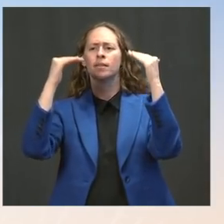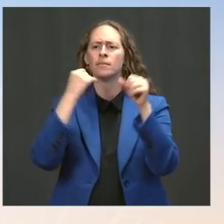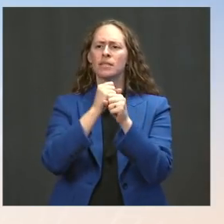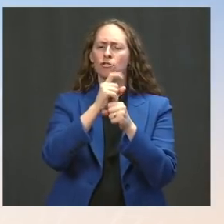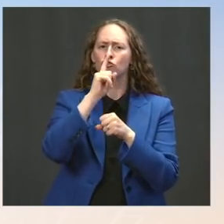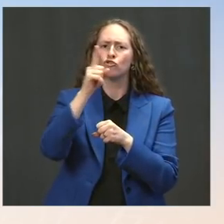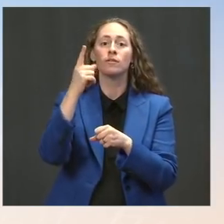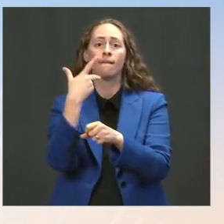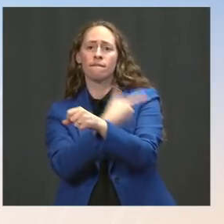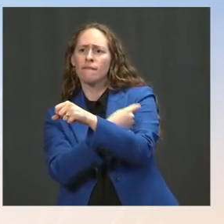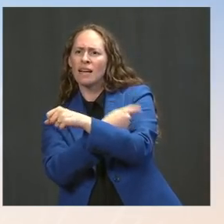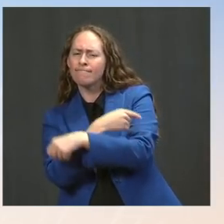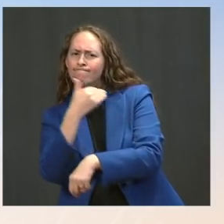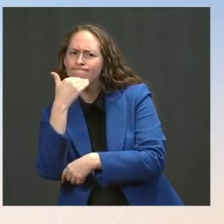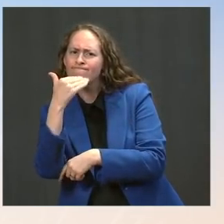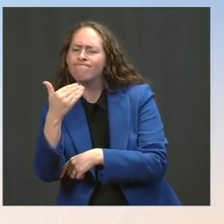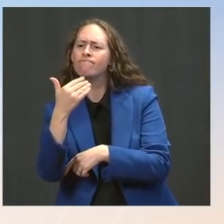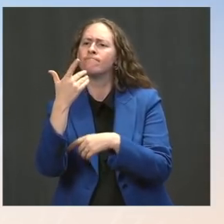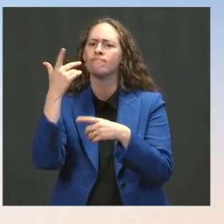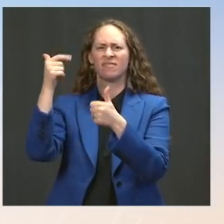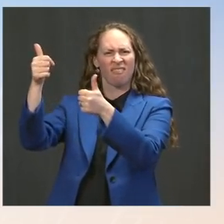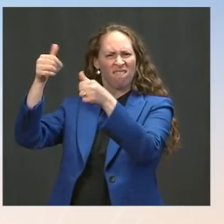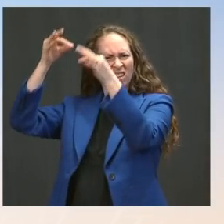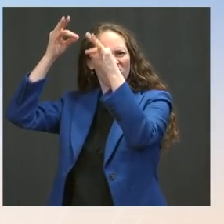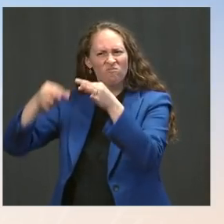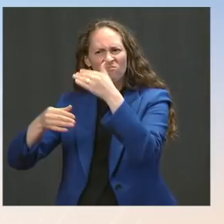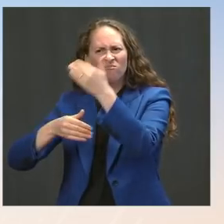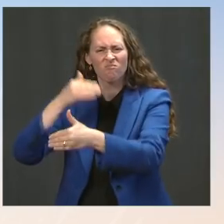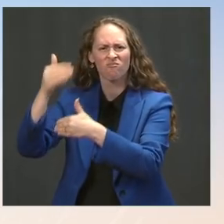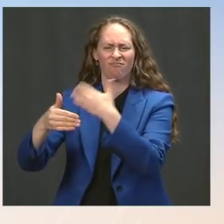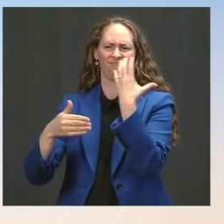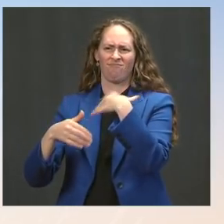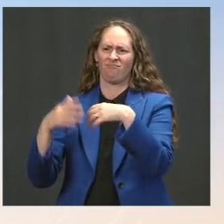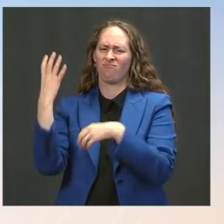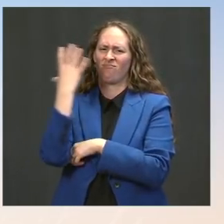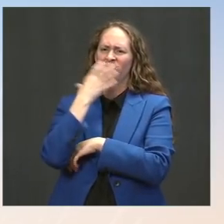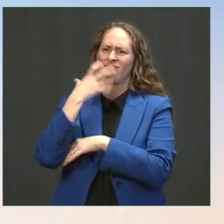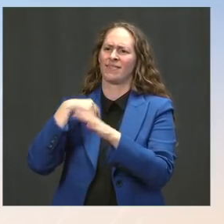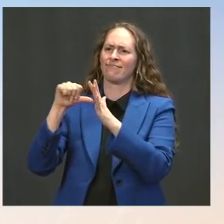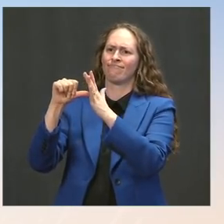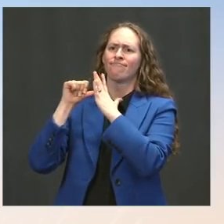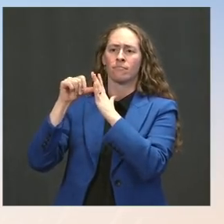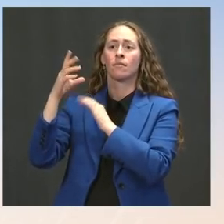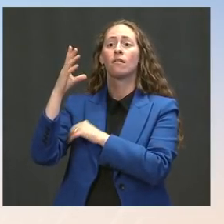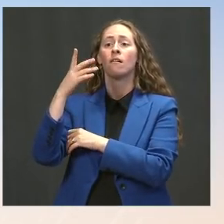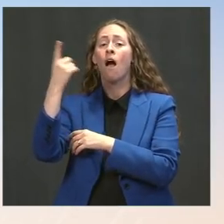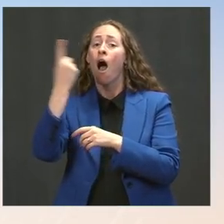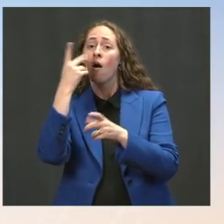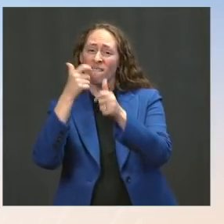And the fact that they are always going to be driven by the speed of science, they're going to have extensive data they look into,